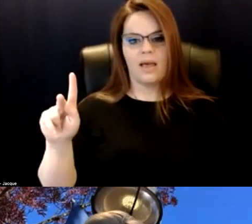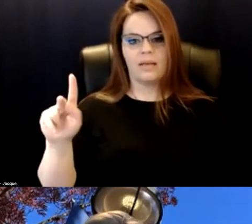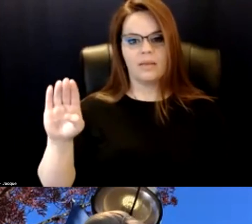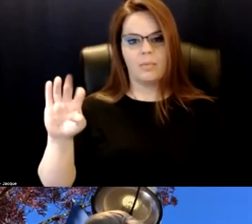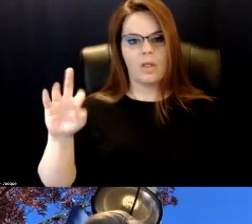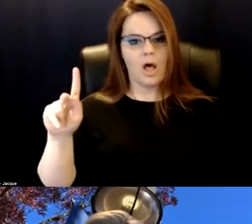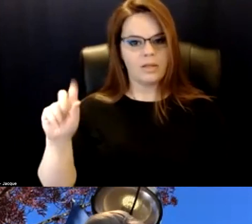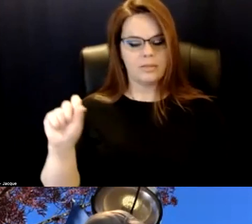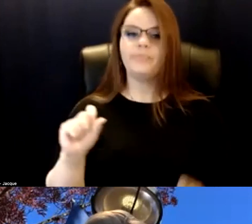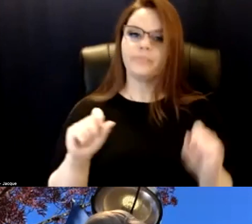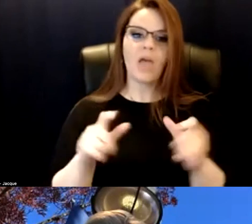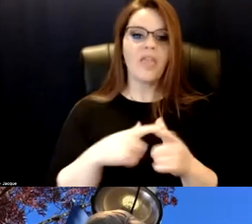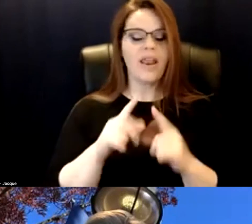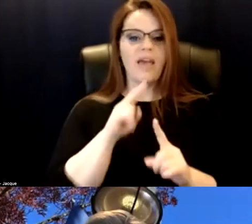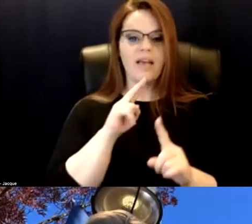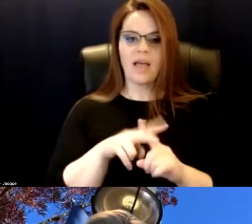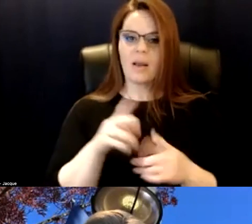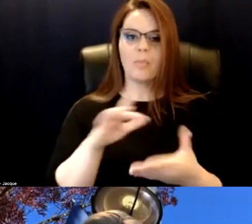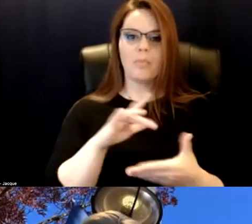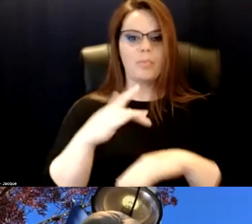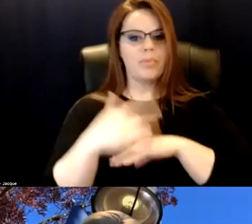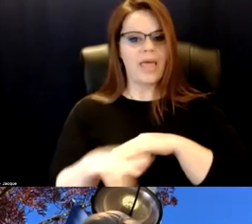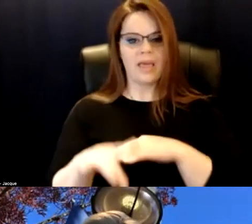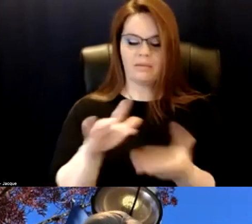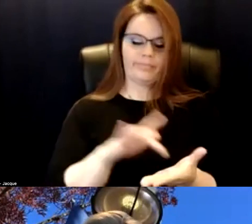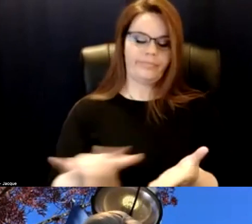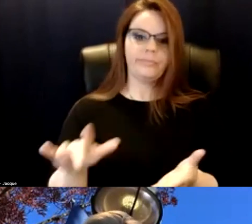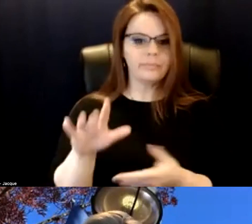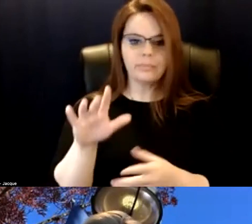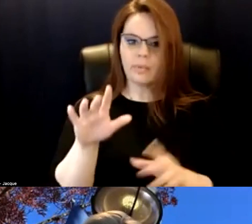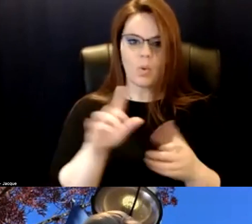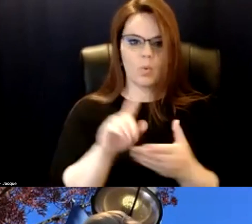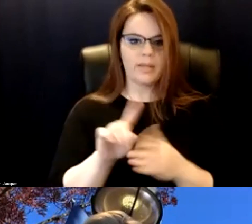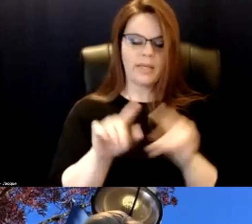Yeah, we do that in our program. Quizzes, exams open book with no time limit. Yeah, that's great. Yes.